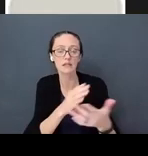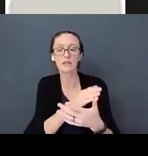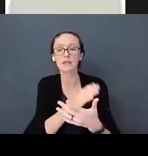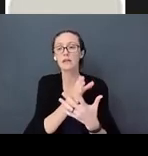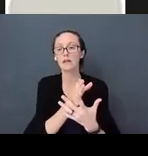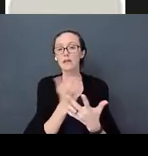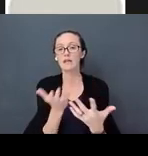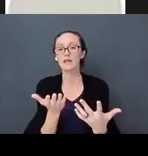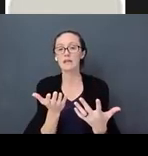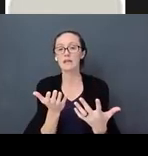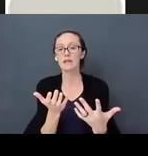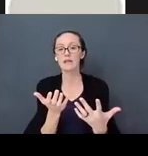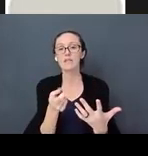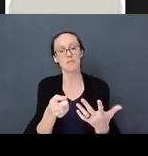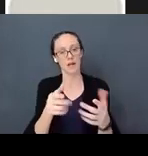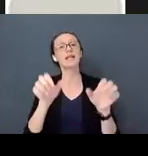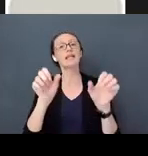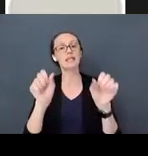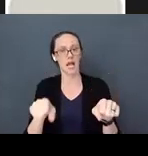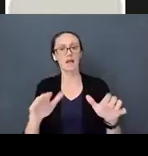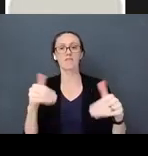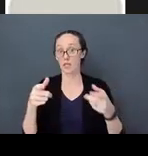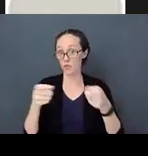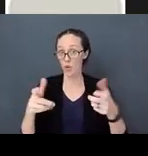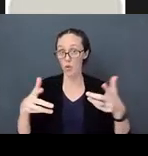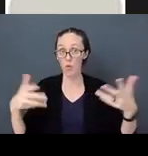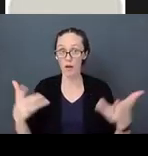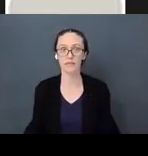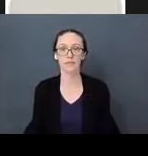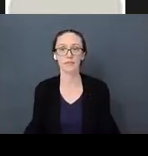The things that they can really control are whether they eat something.